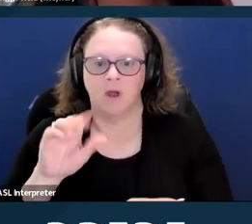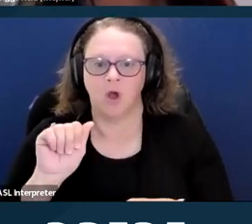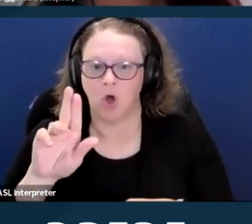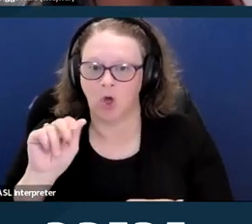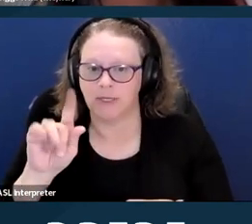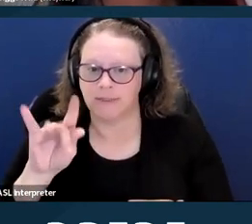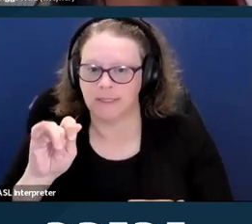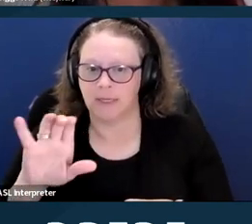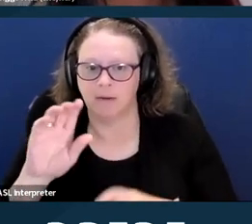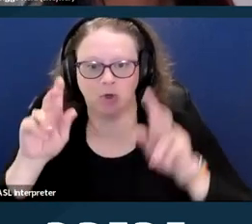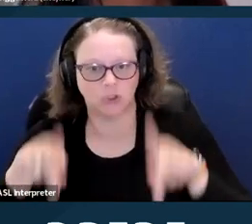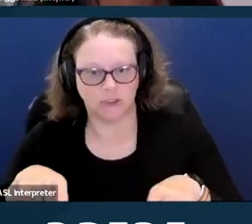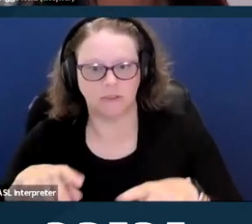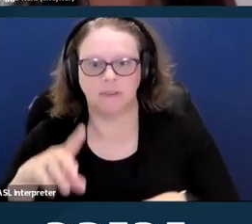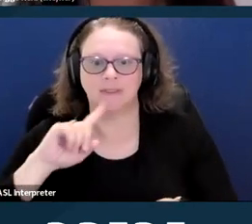so that both schools of thought are represented.